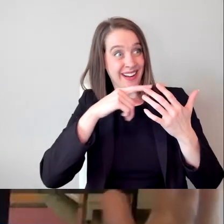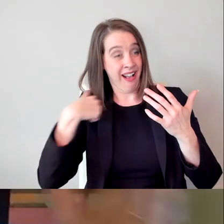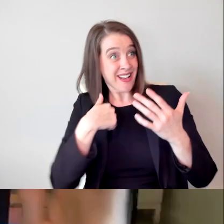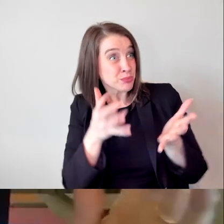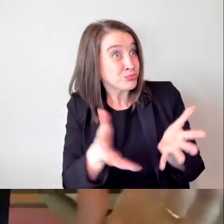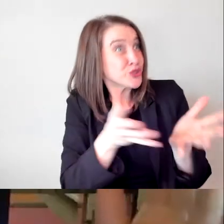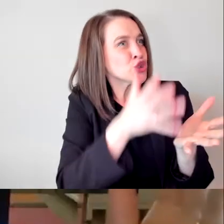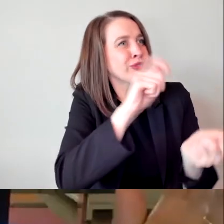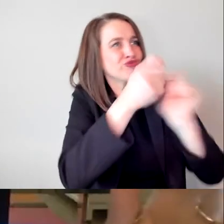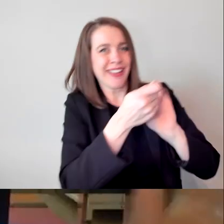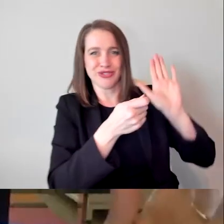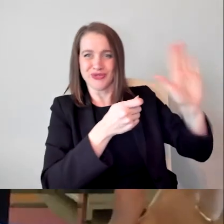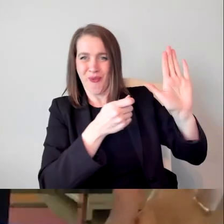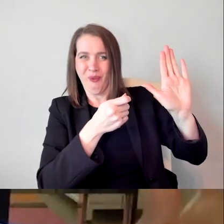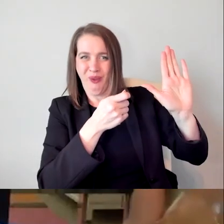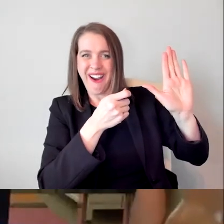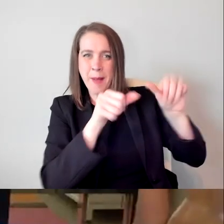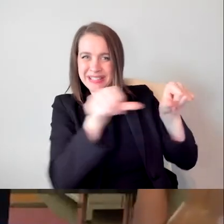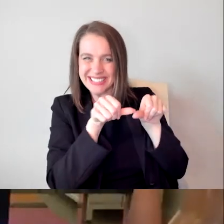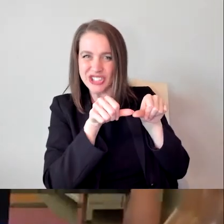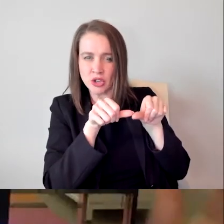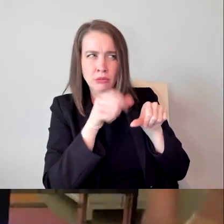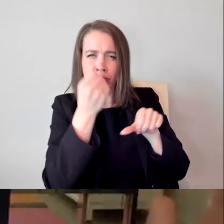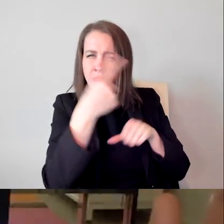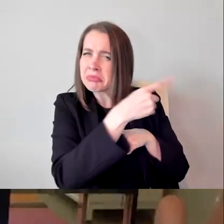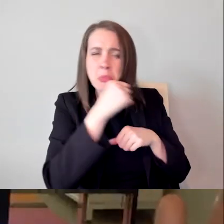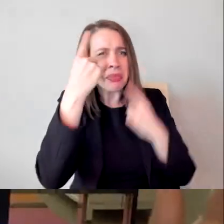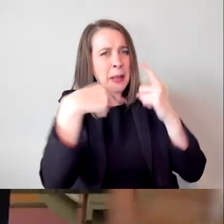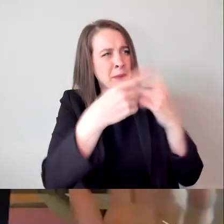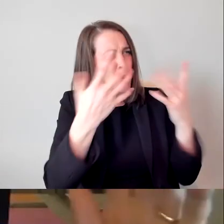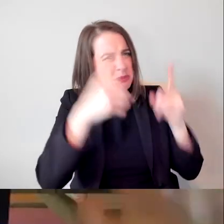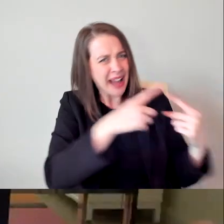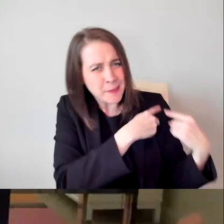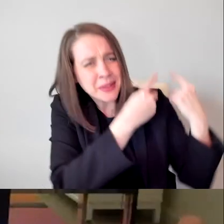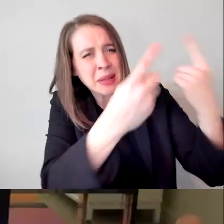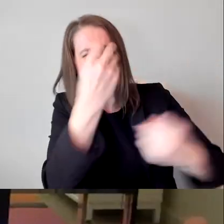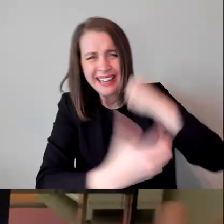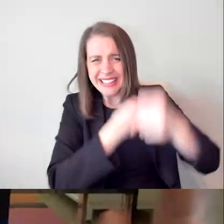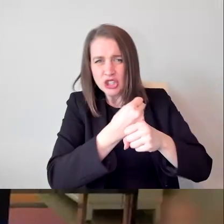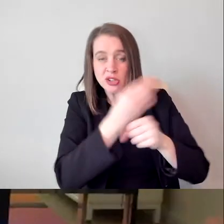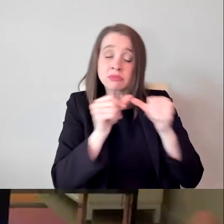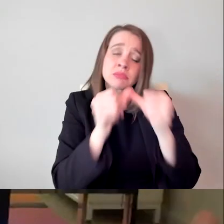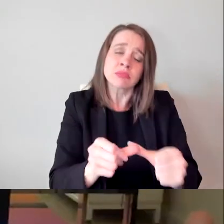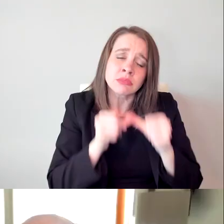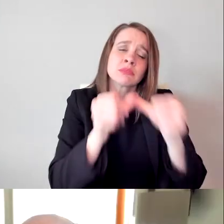of the scope of what has gone on for years, and years, and years, and what continues to go on unchanged.